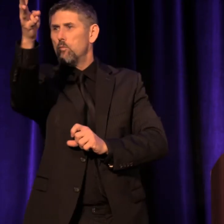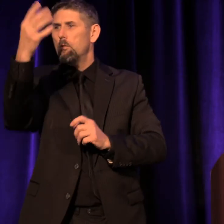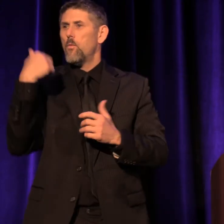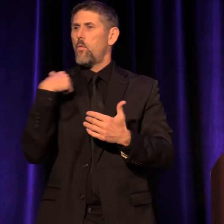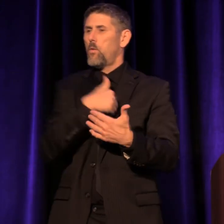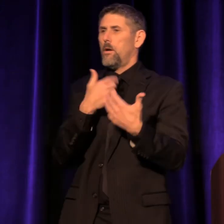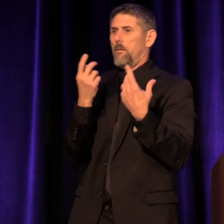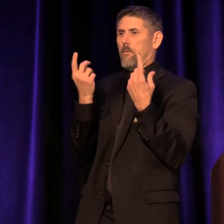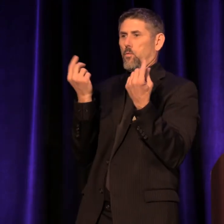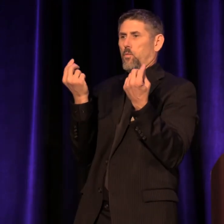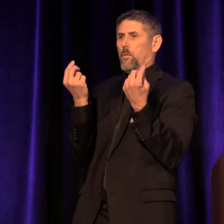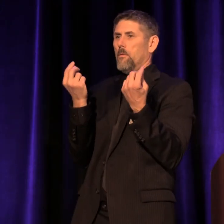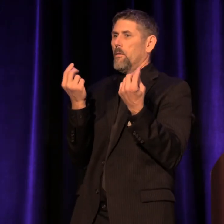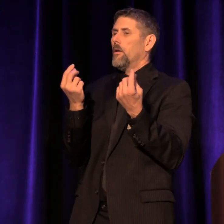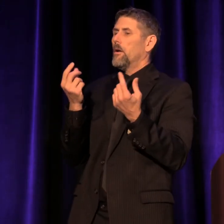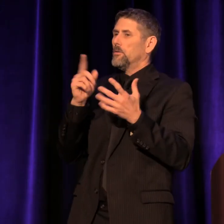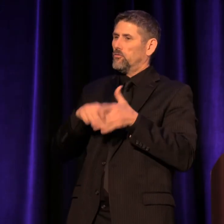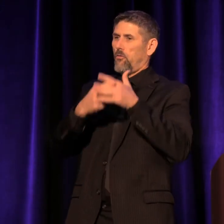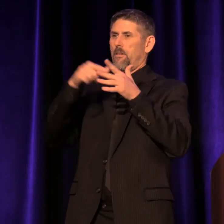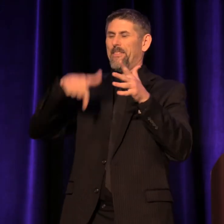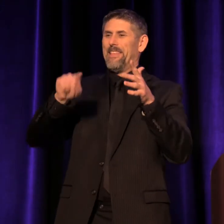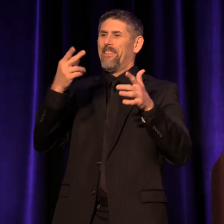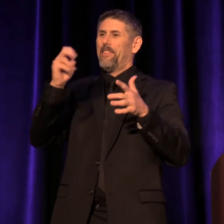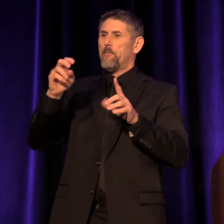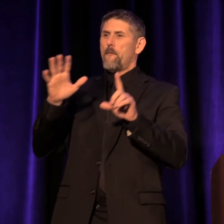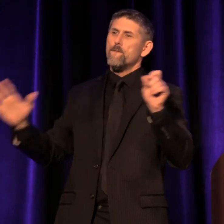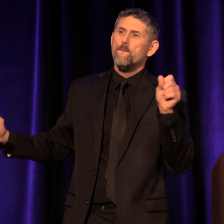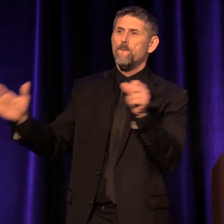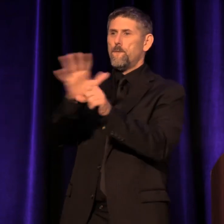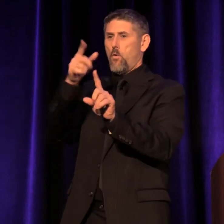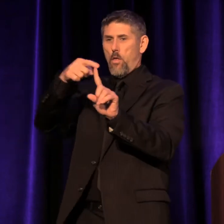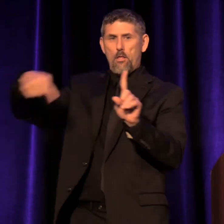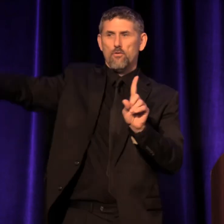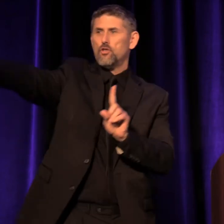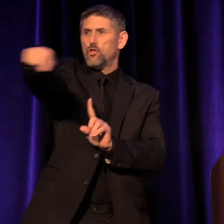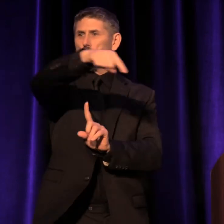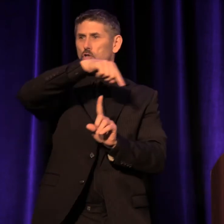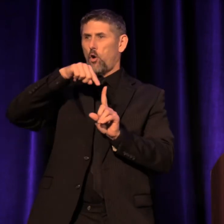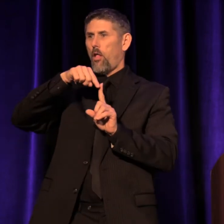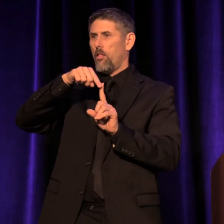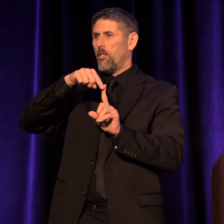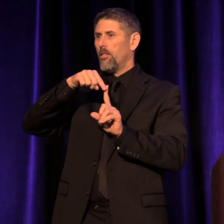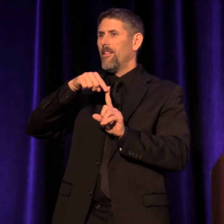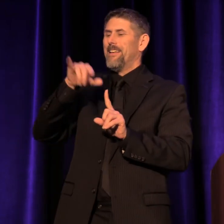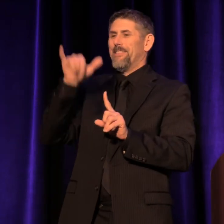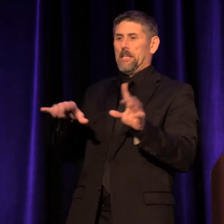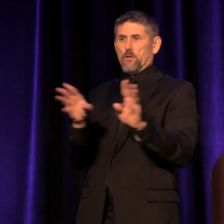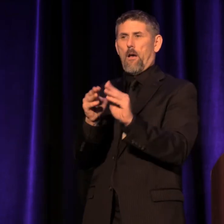is part of what prompted our conference theme of Full Circle. The conference is also an opportunity